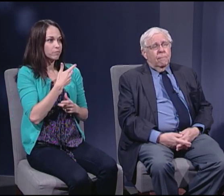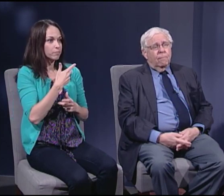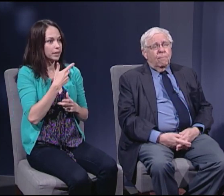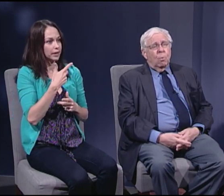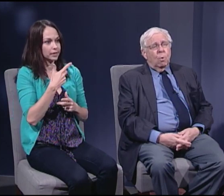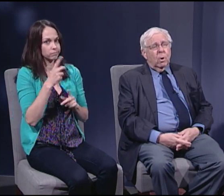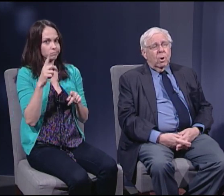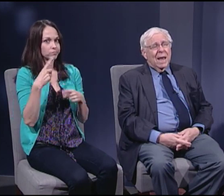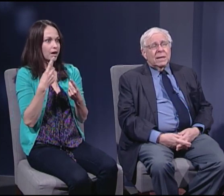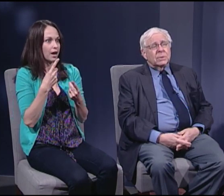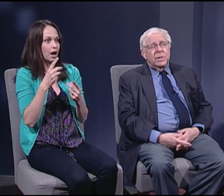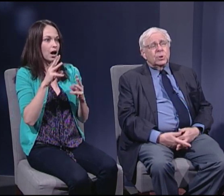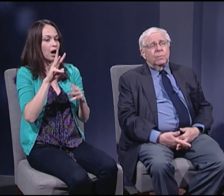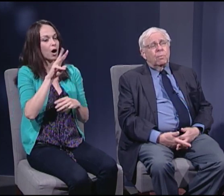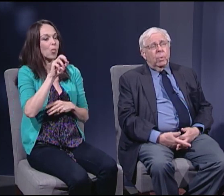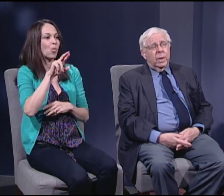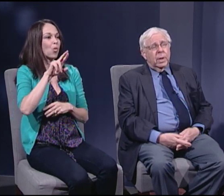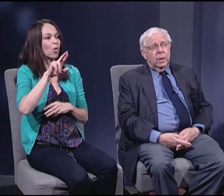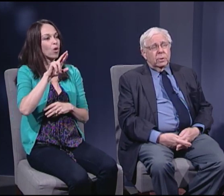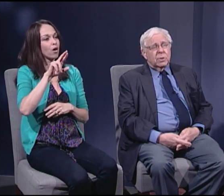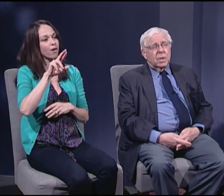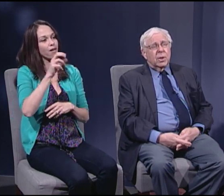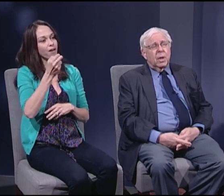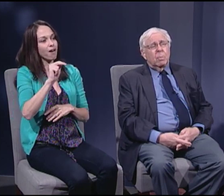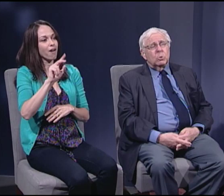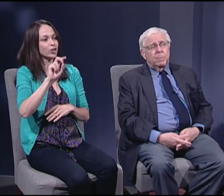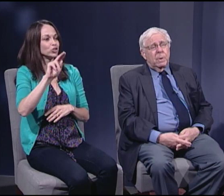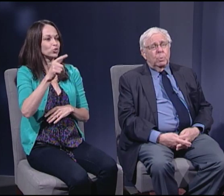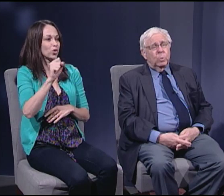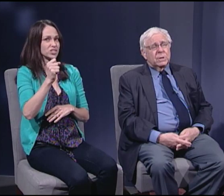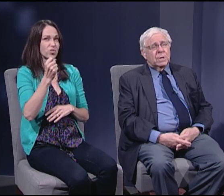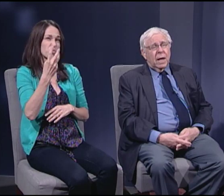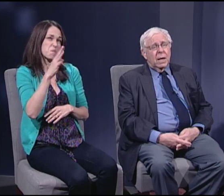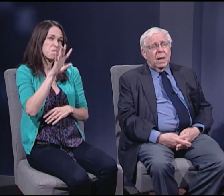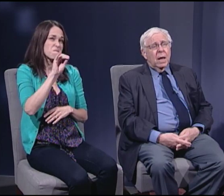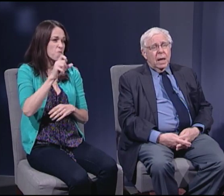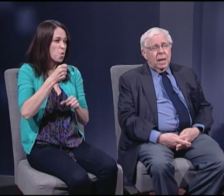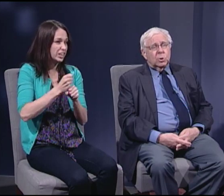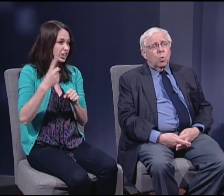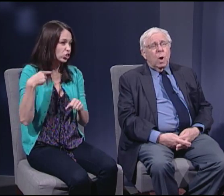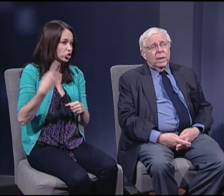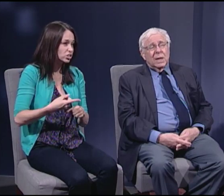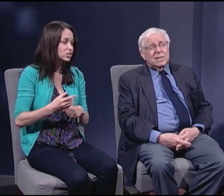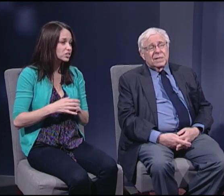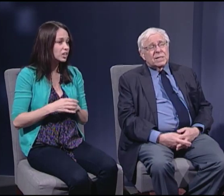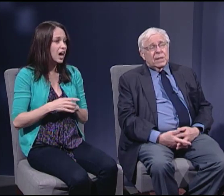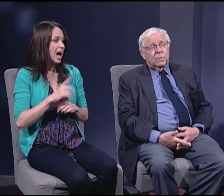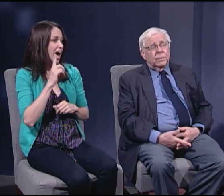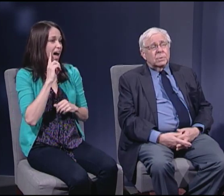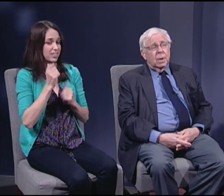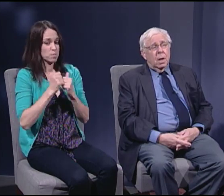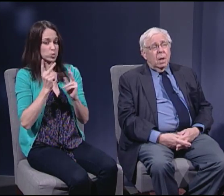for at least 40 years. I think most people would say it's quite unsuccessful